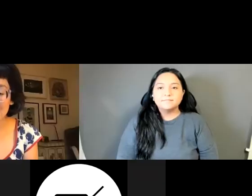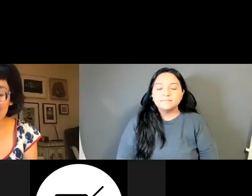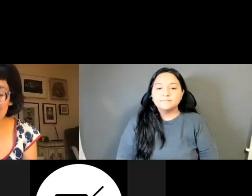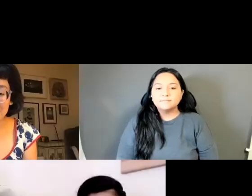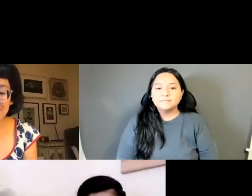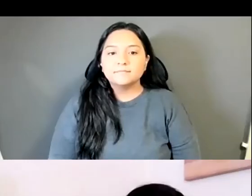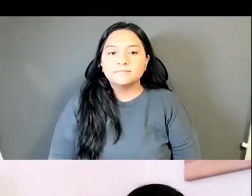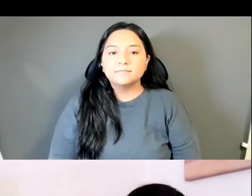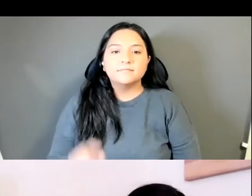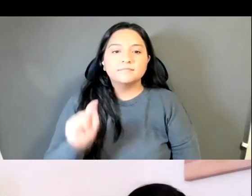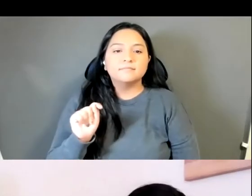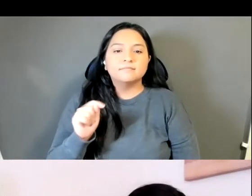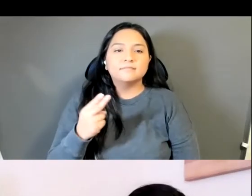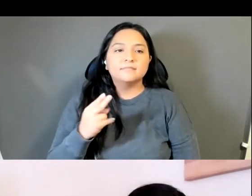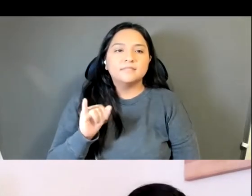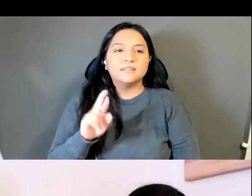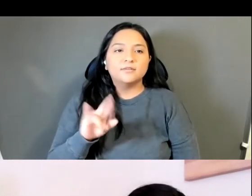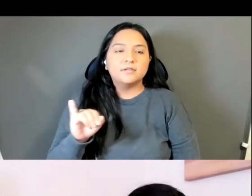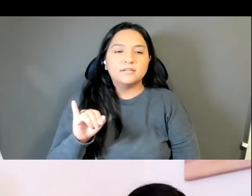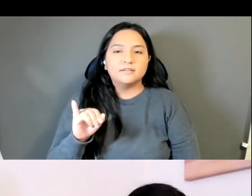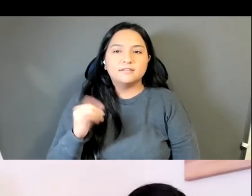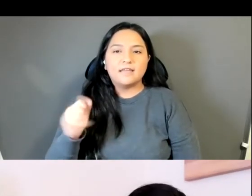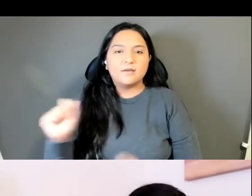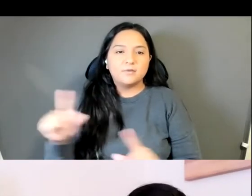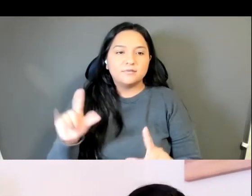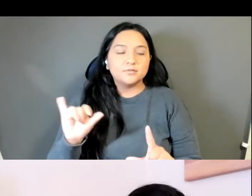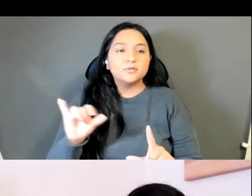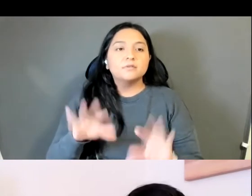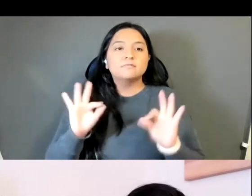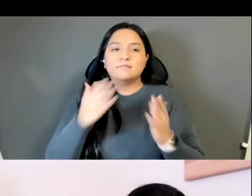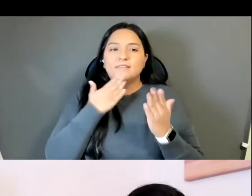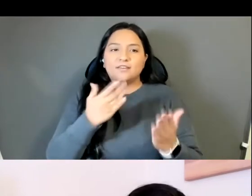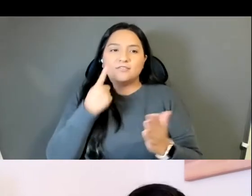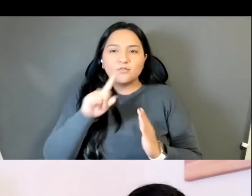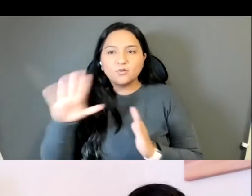And thank you again for these beautiful readings, again, there are links to purchase theory